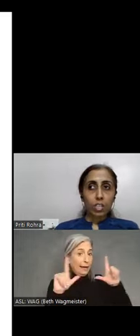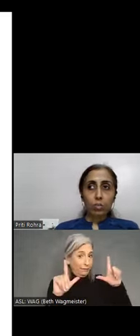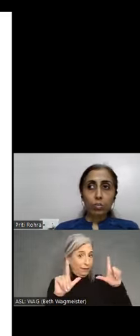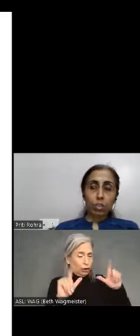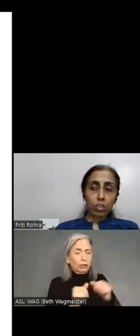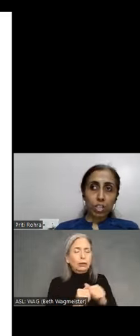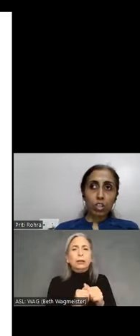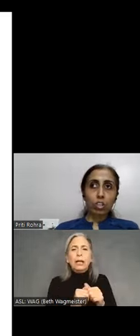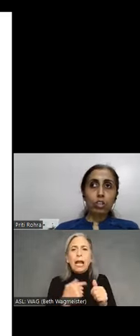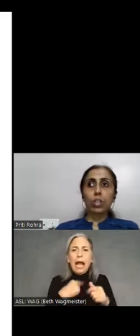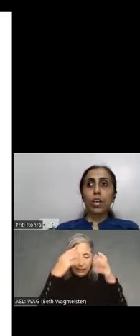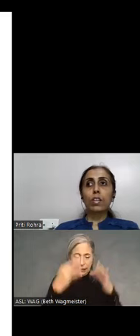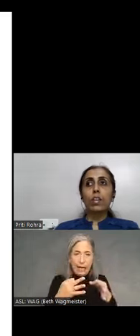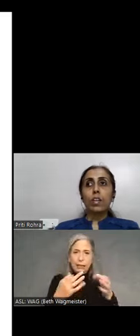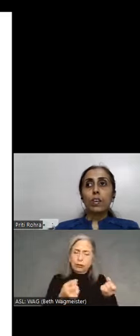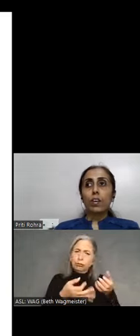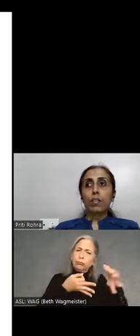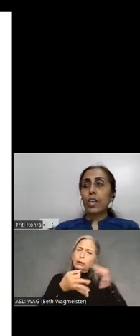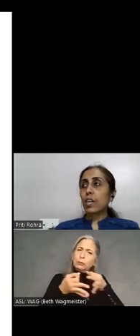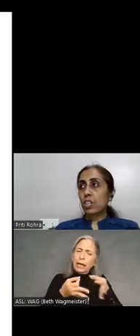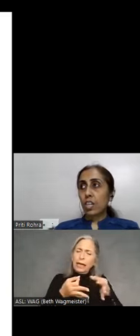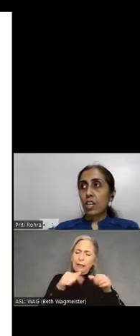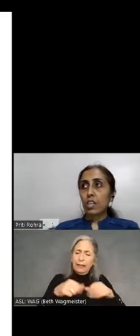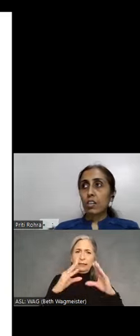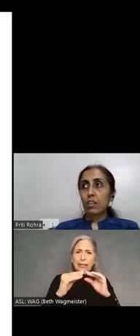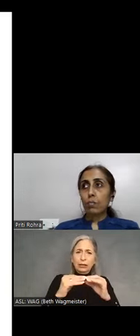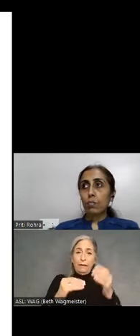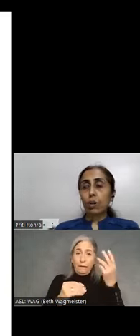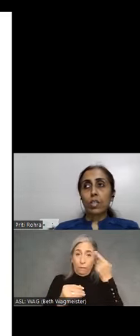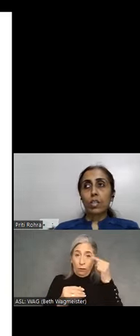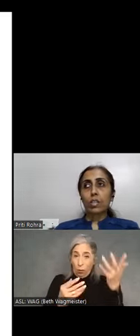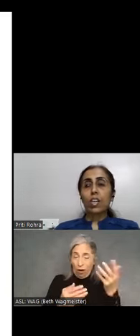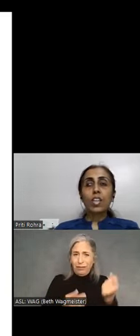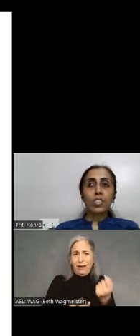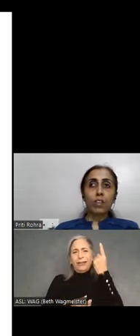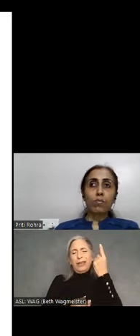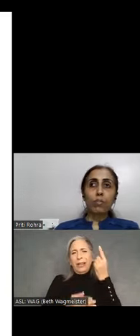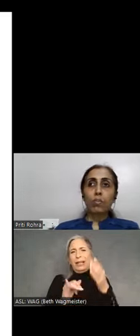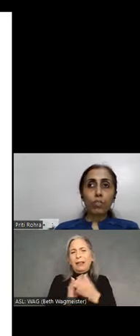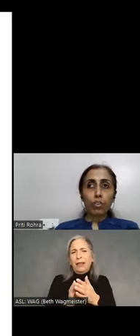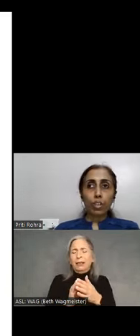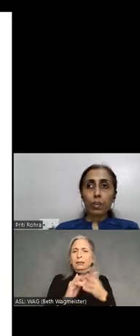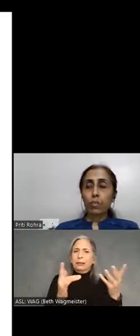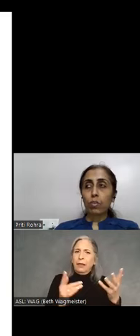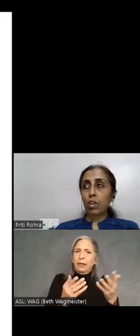to do this session so that we can understand all of the things that would work for them and what